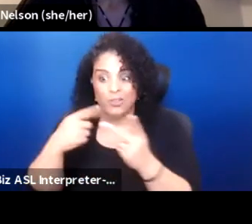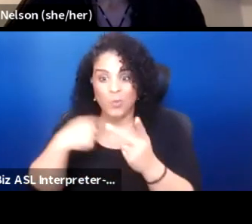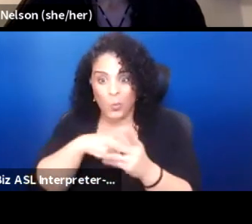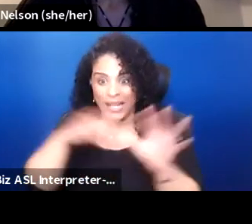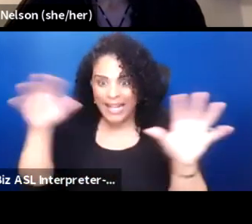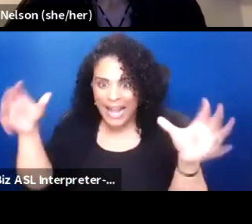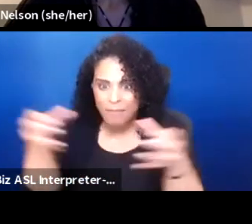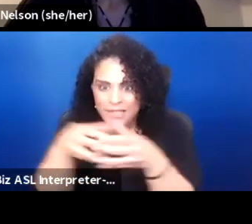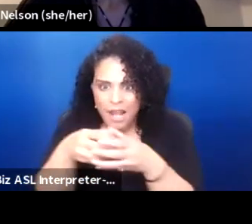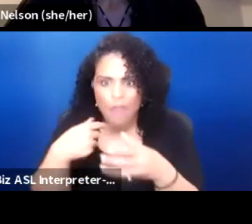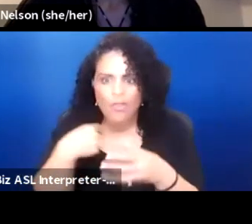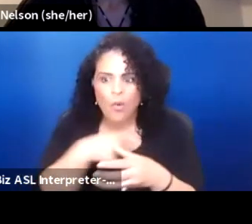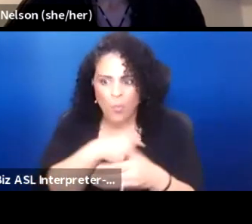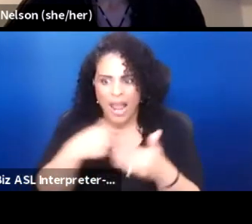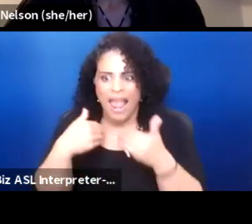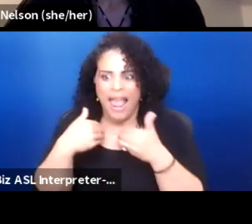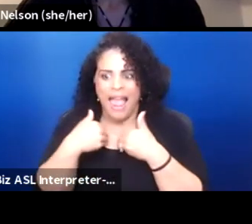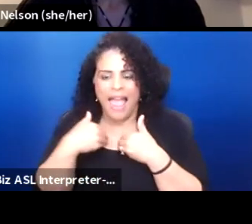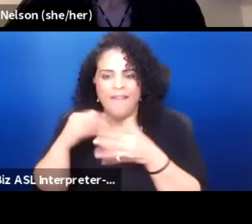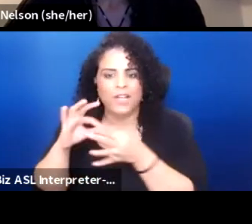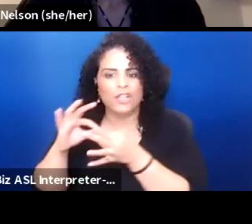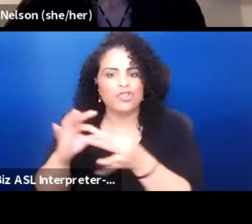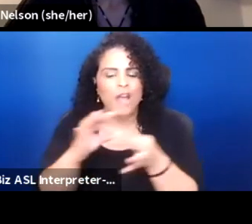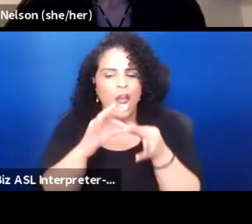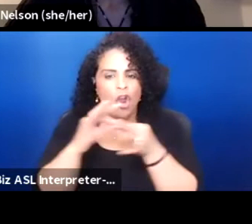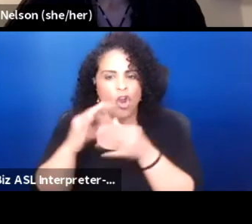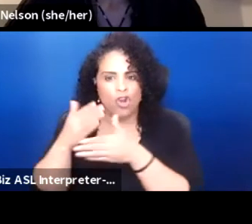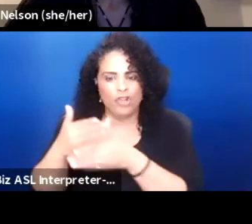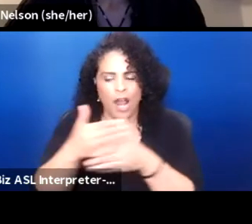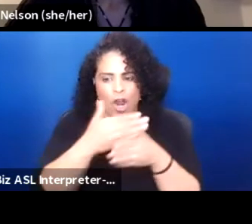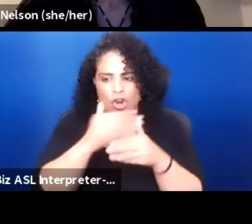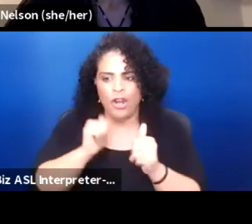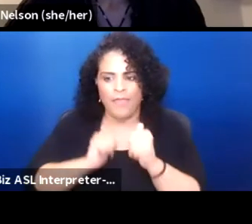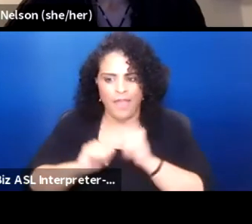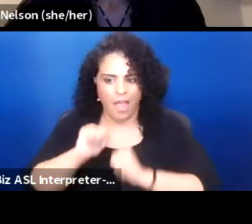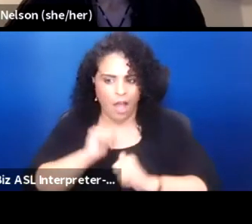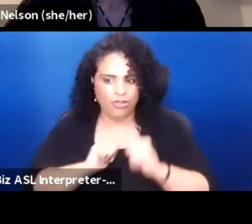that we had a shared theatrical tradition for learning.